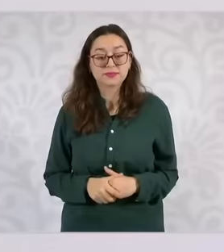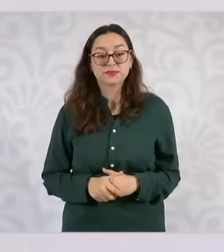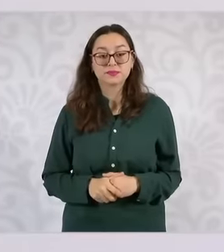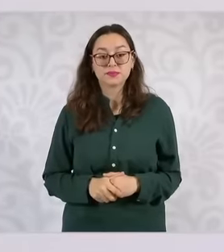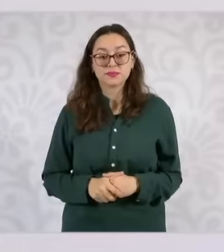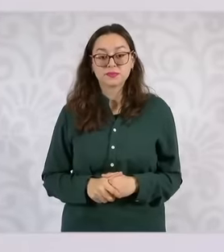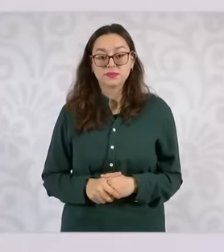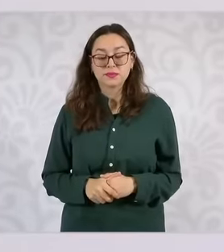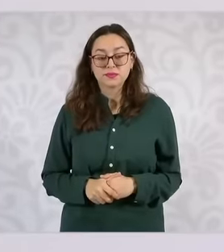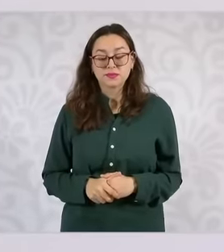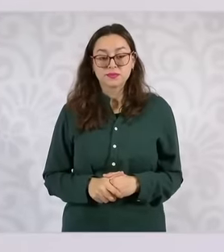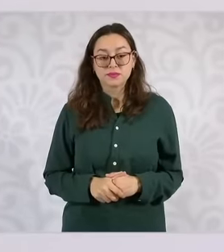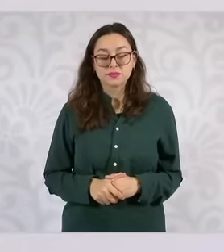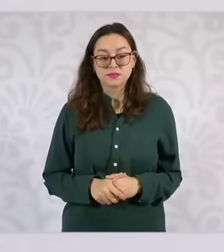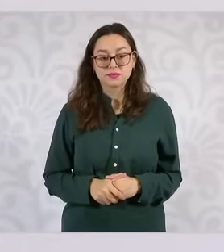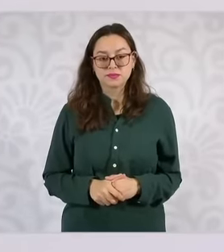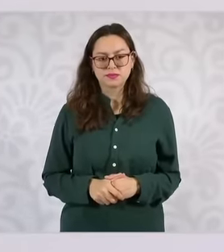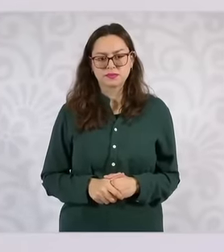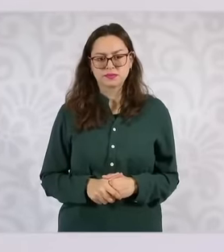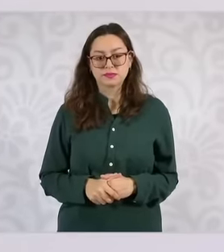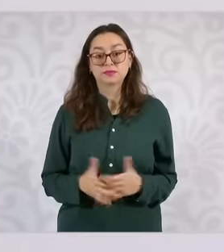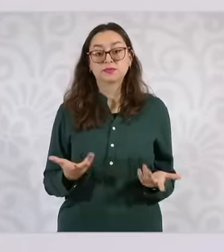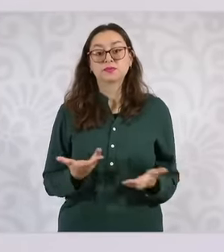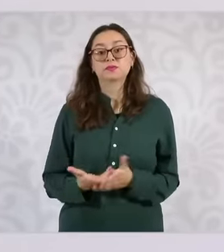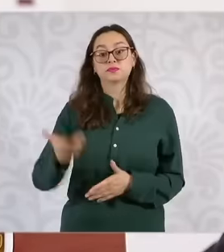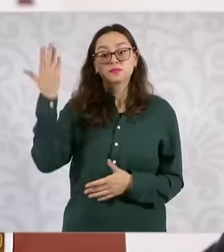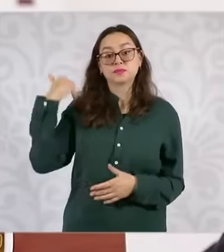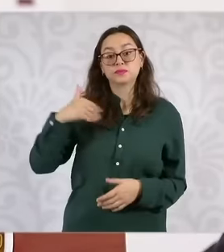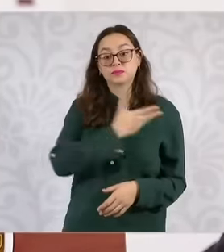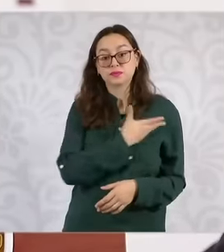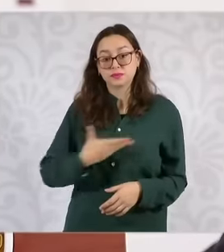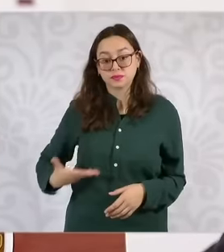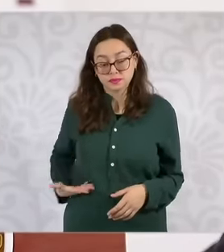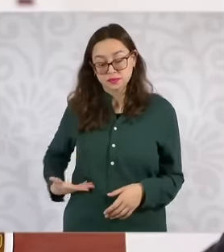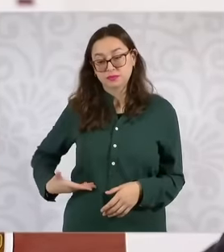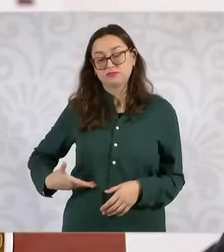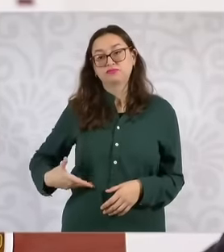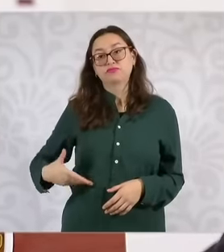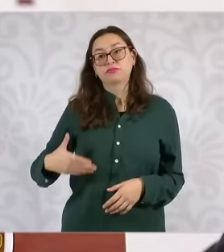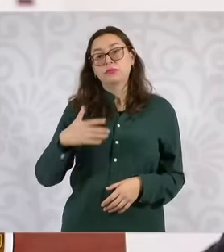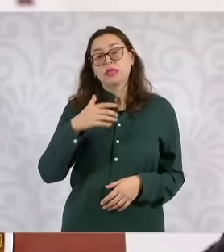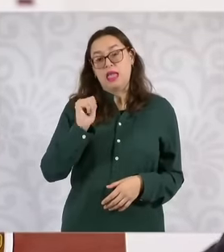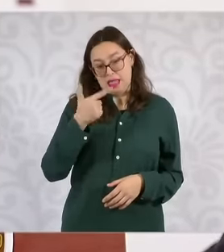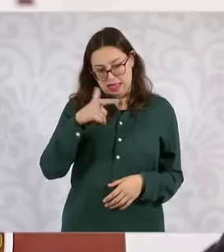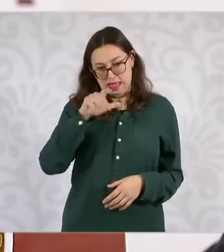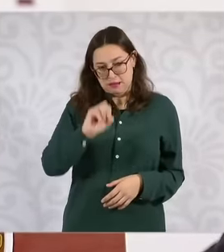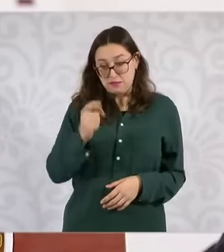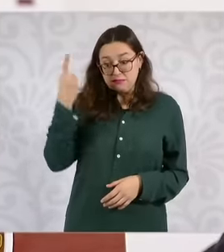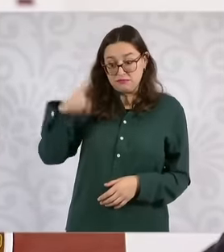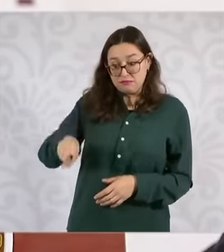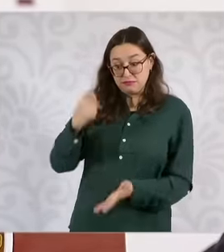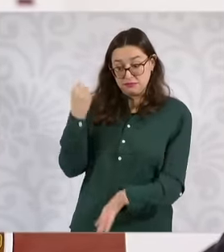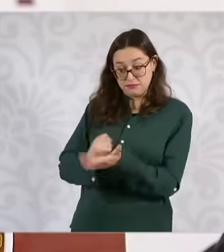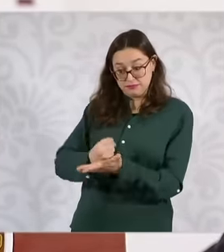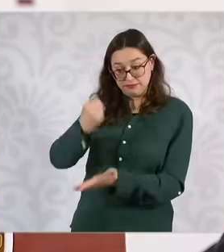decreed that it is not Quintana but is mainly Campeche, but in a very important way